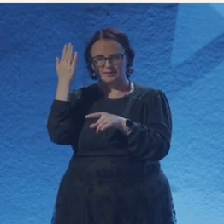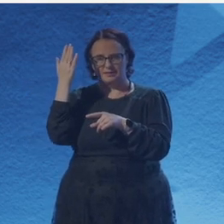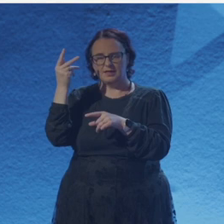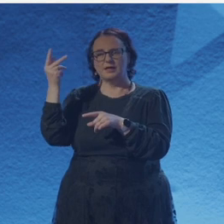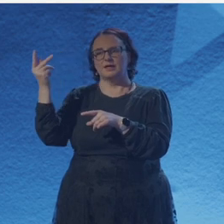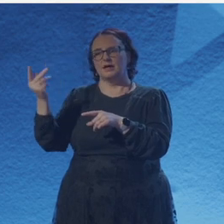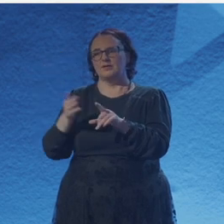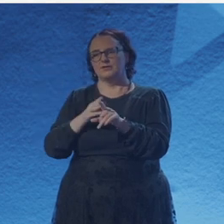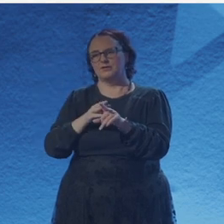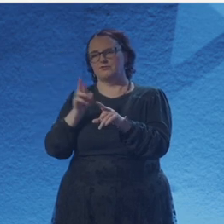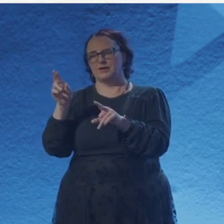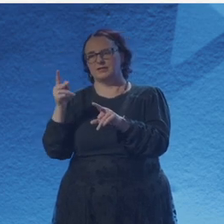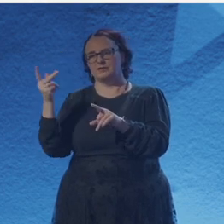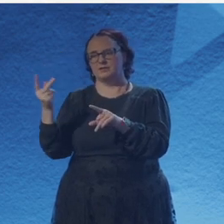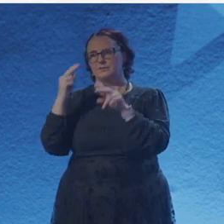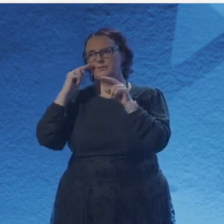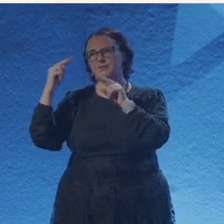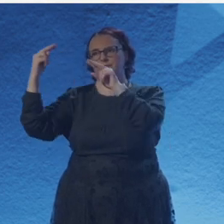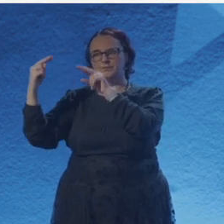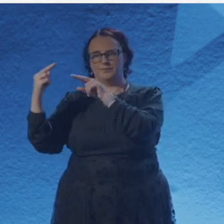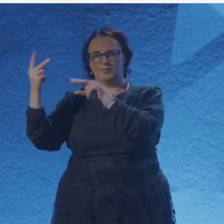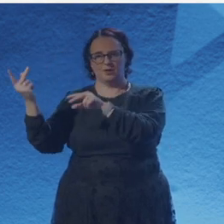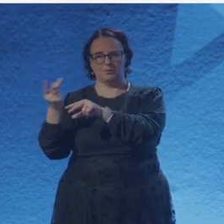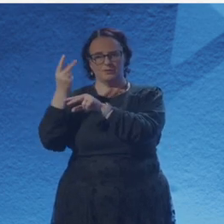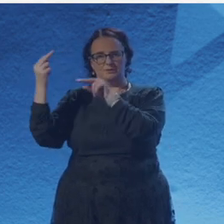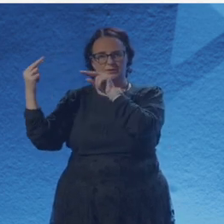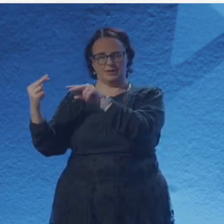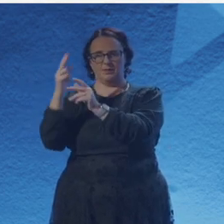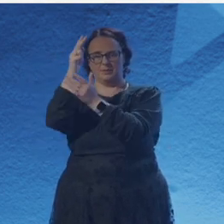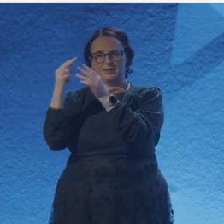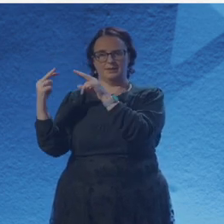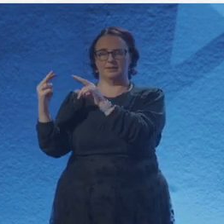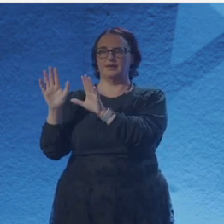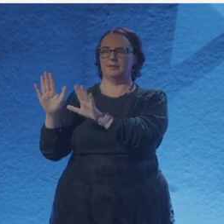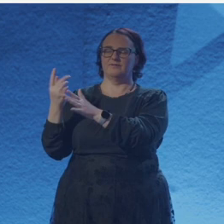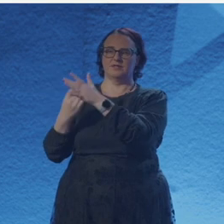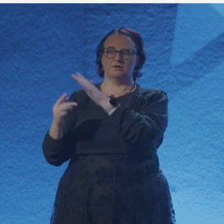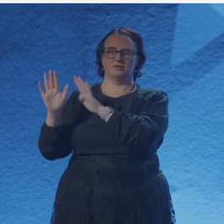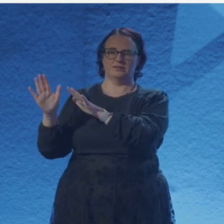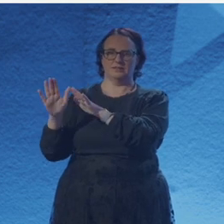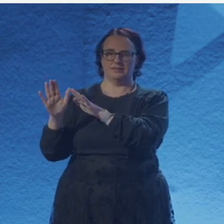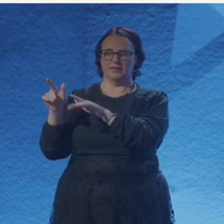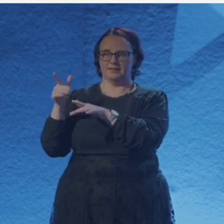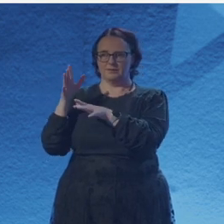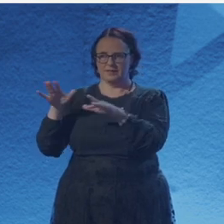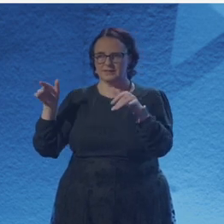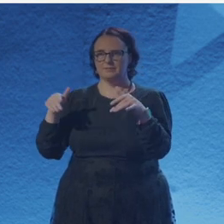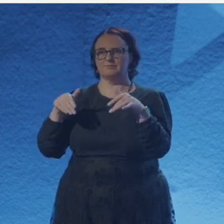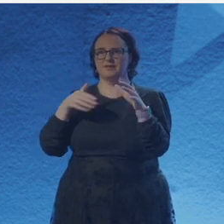The assistant with the fob watch later writes a poem about death.